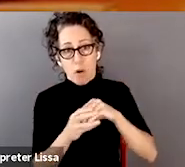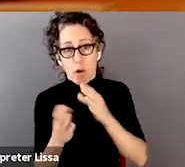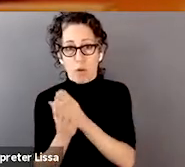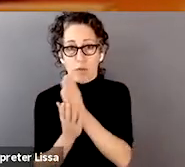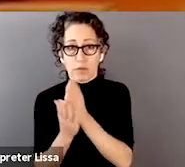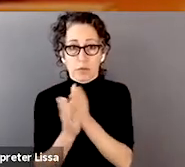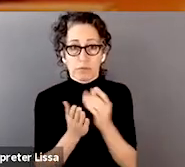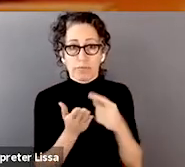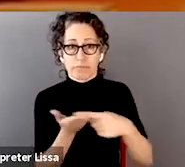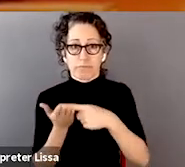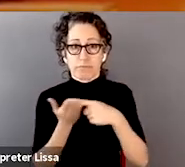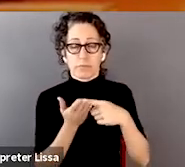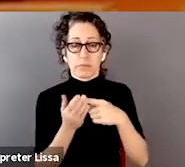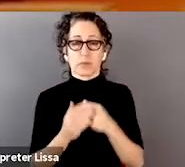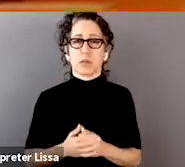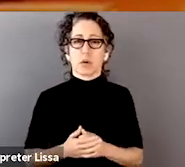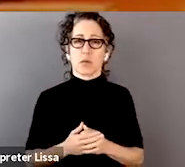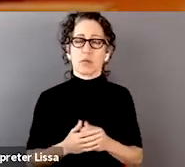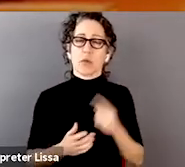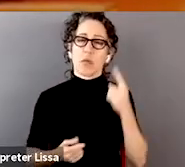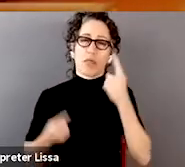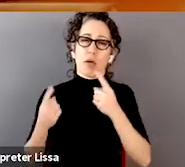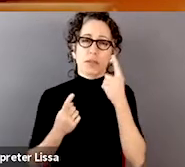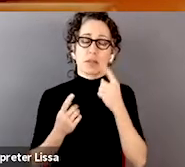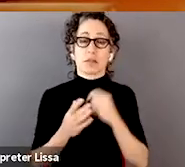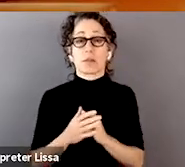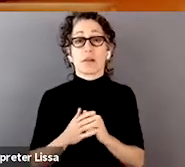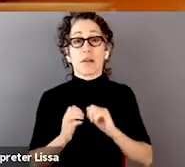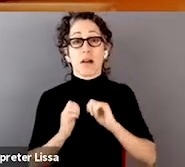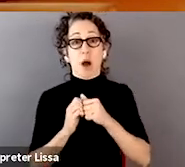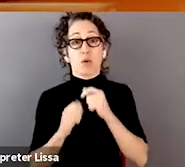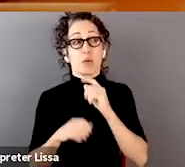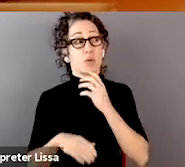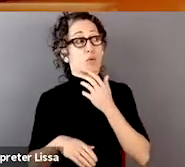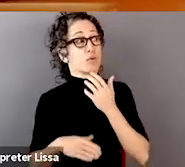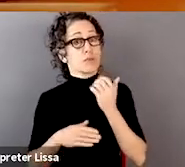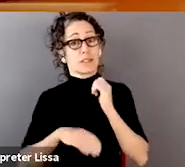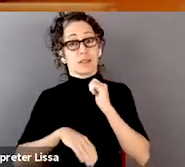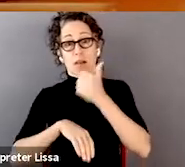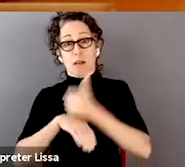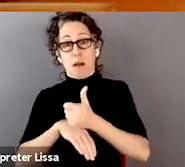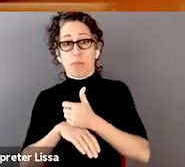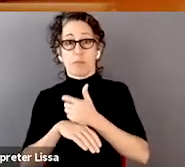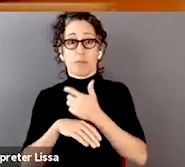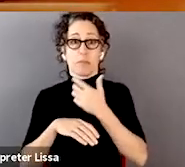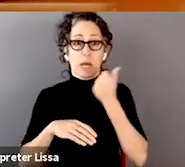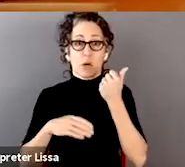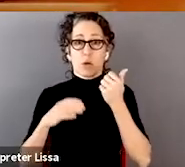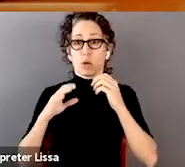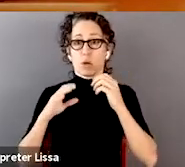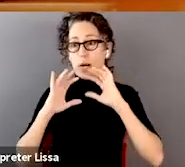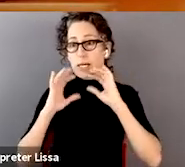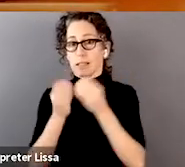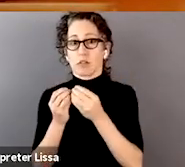better set up our current organizational structures, whether it's in industry or in academia,